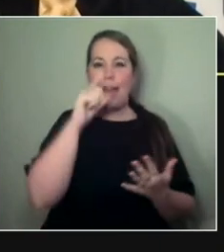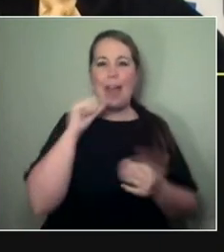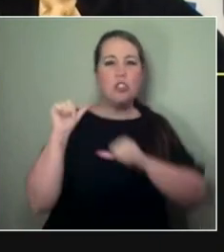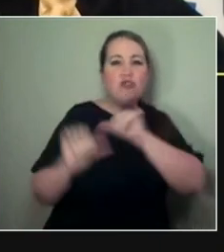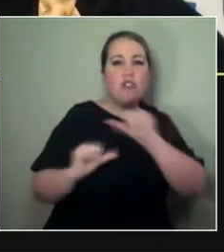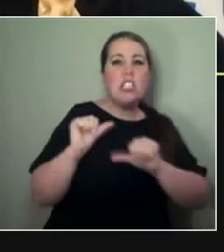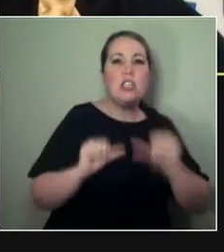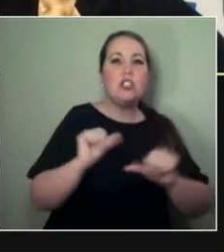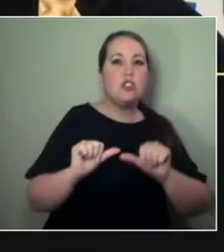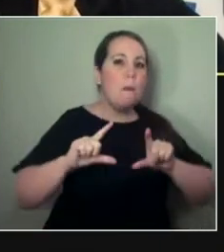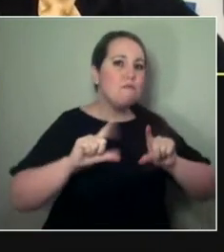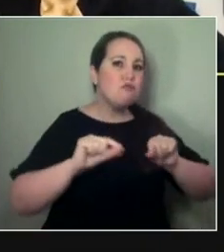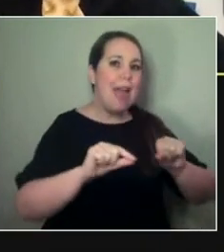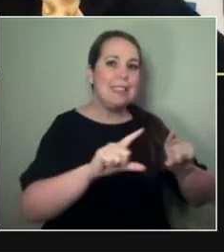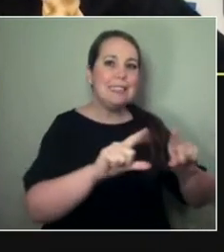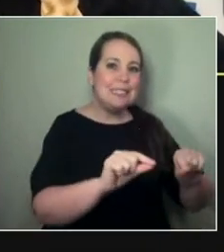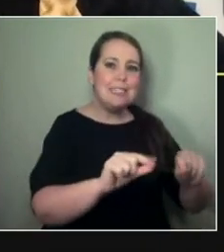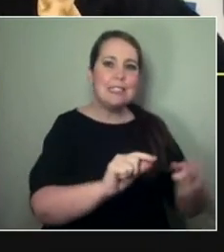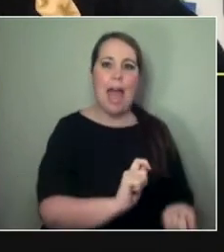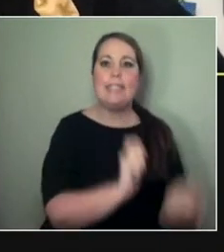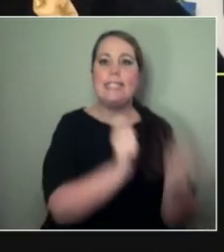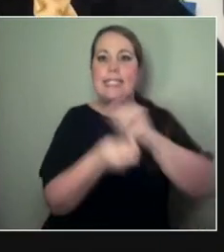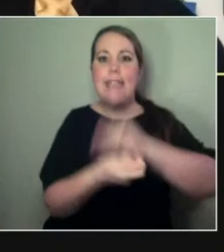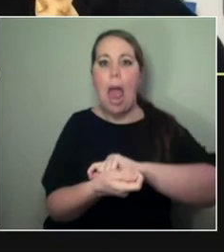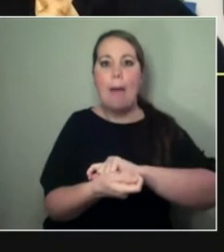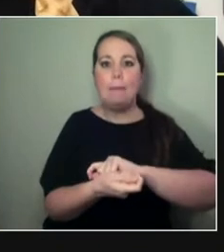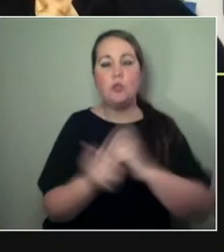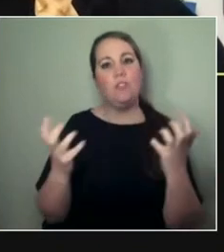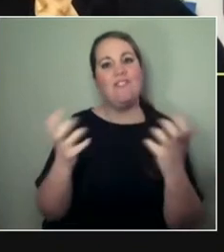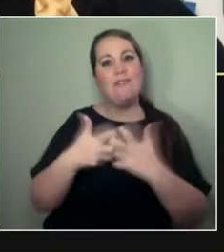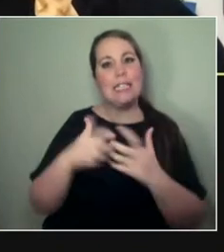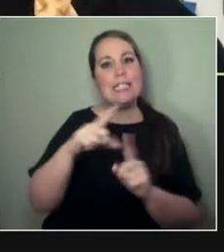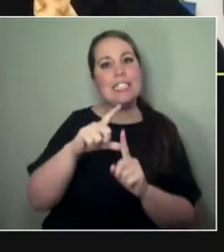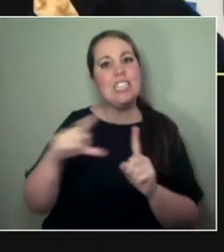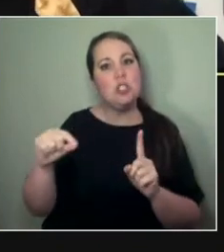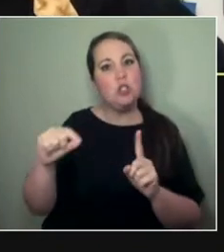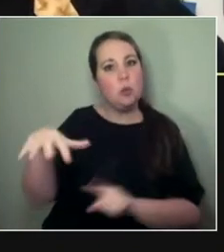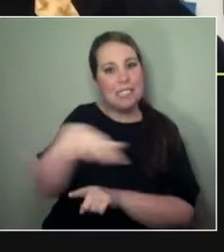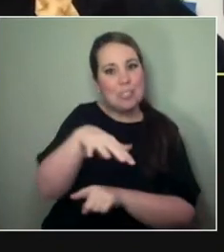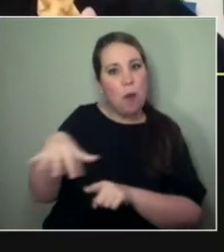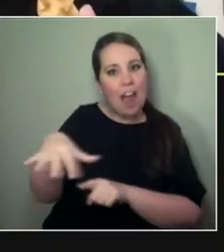undertake in a setting together. When we put an online show on,